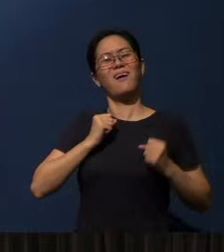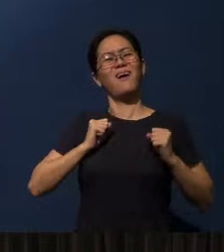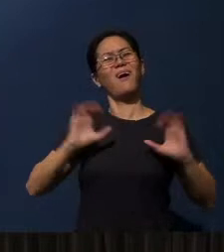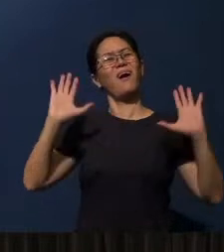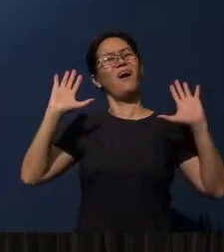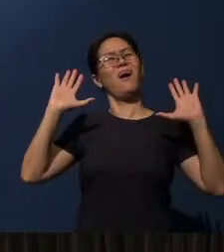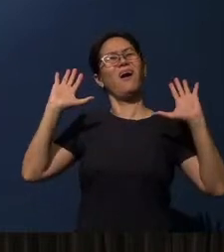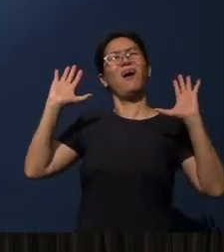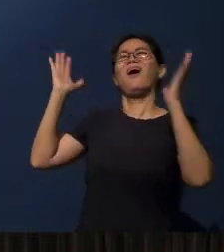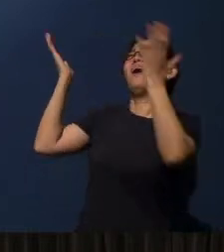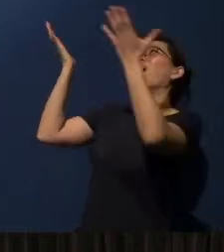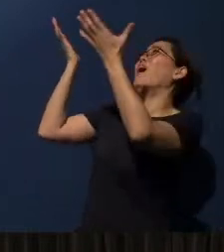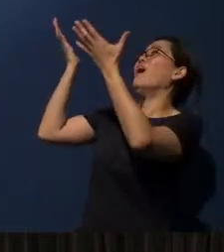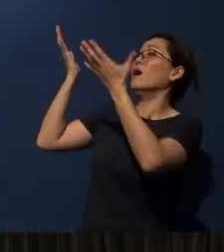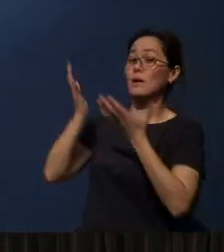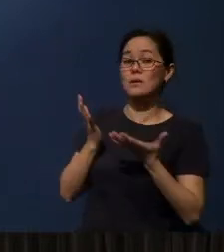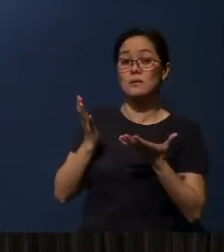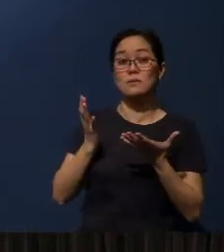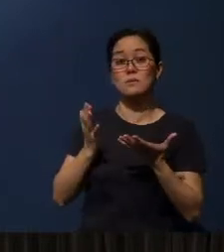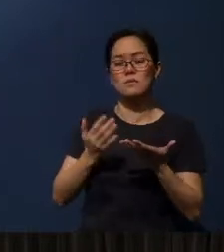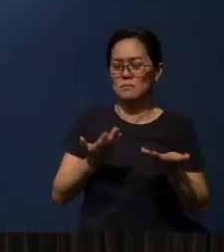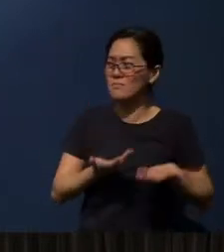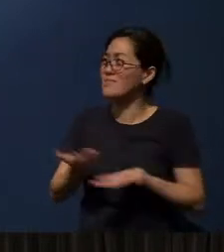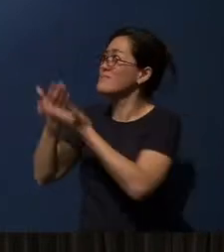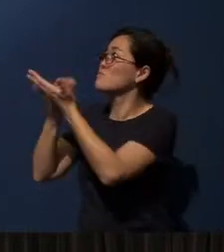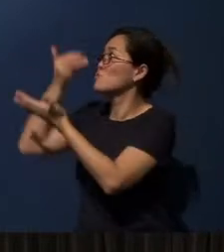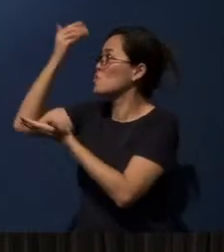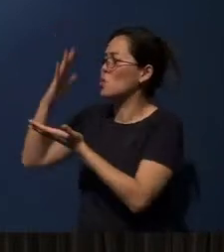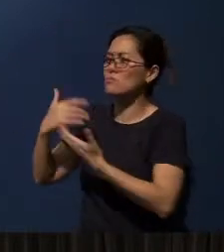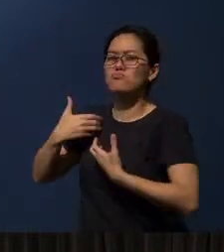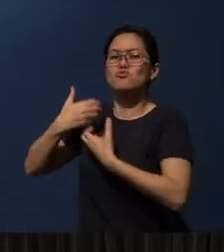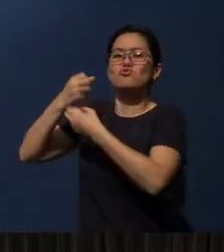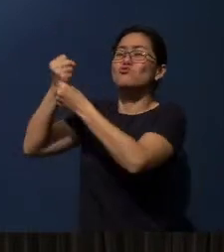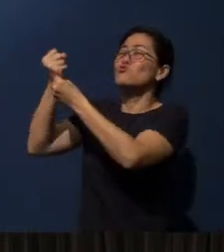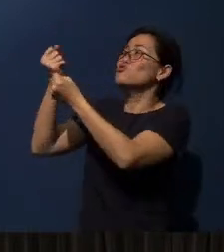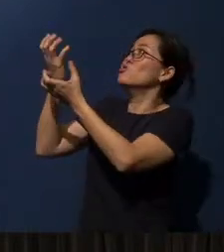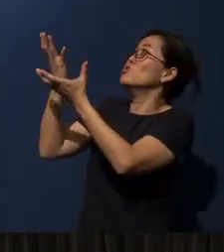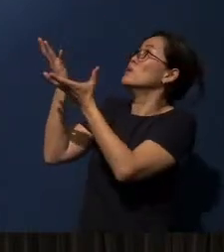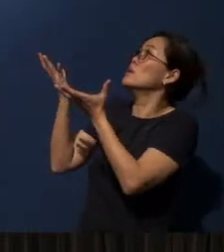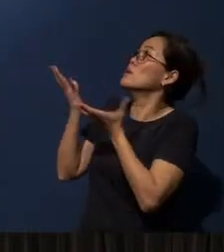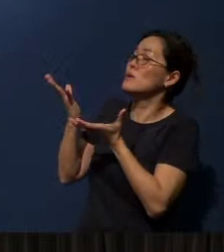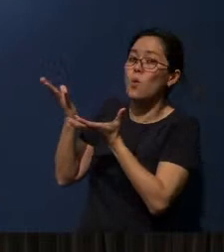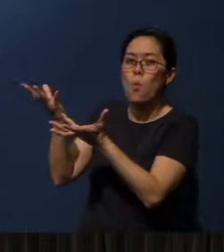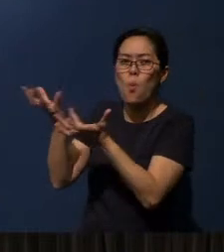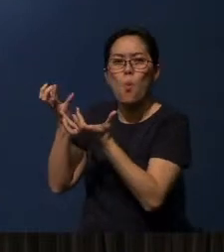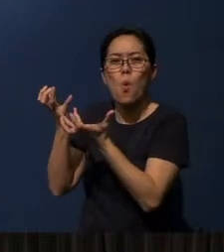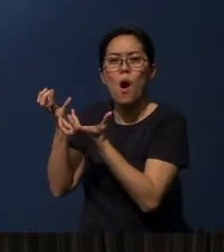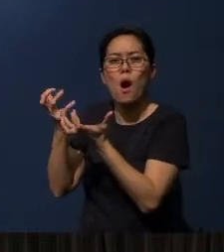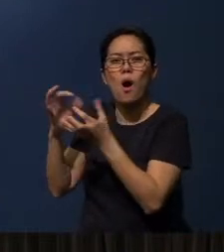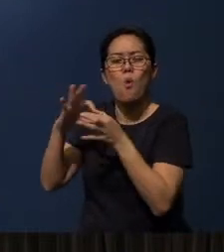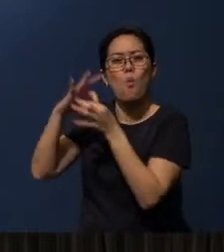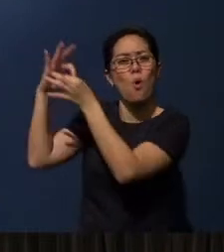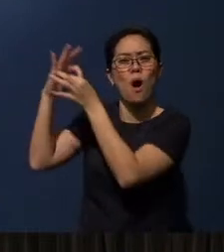We talked about us coming before the Word of God. We trust. We talked about us wanting to build a relationship of trust